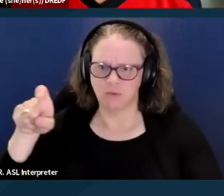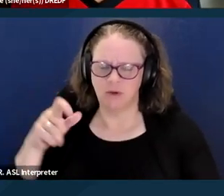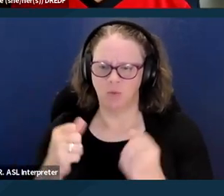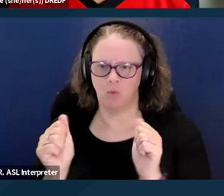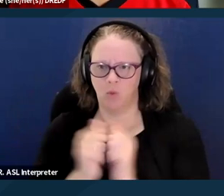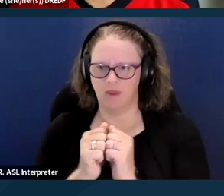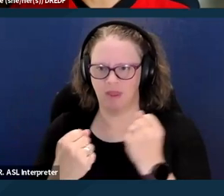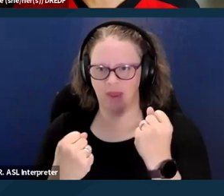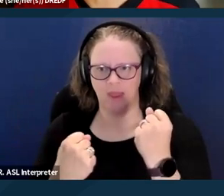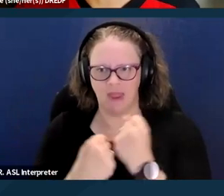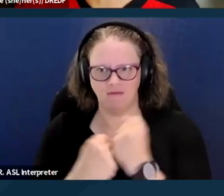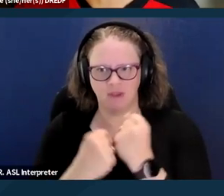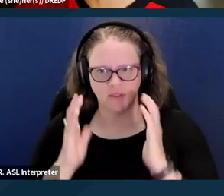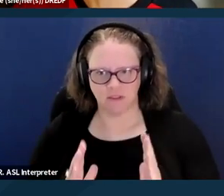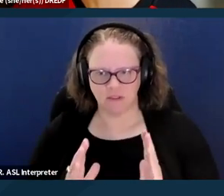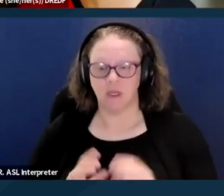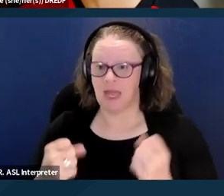as an advocate you can definitely be pursuing that,